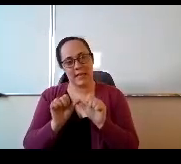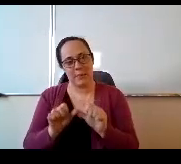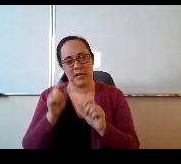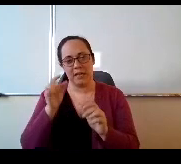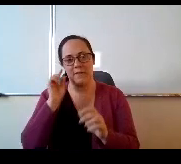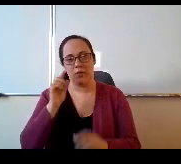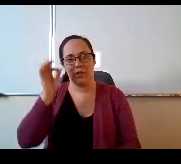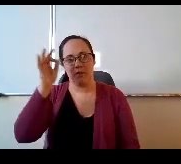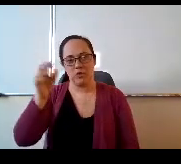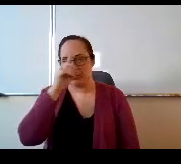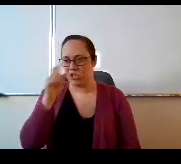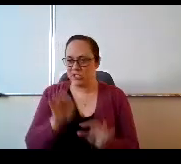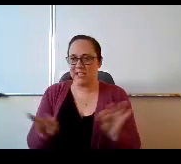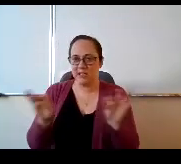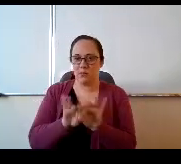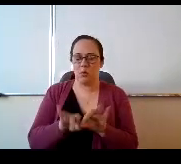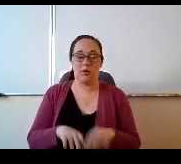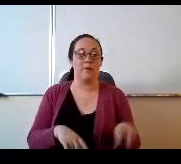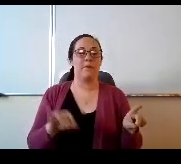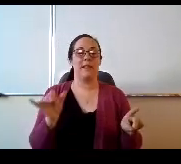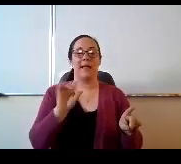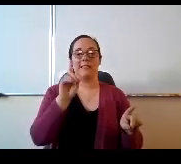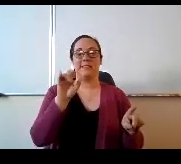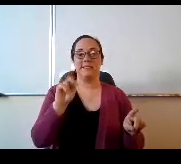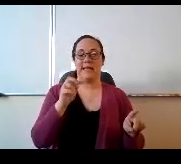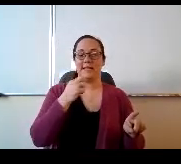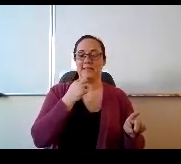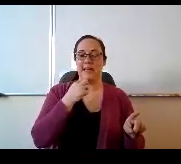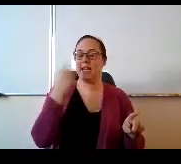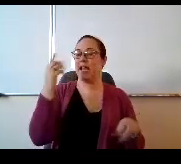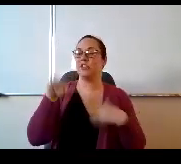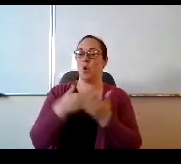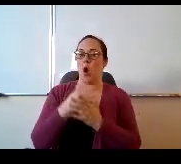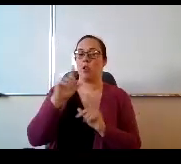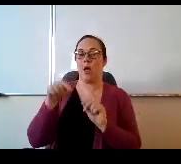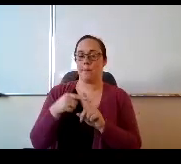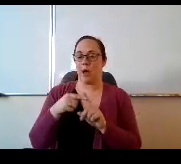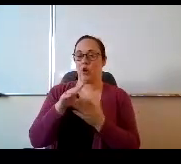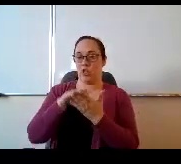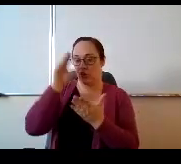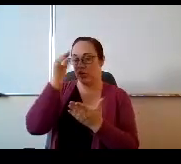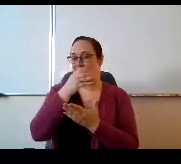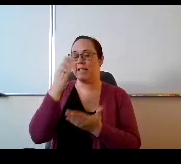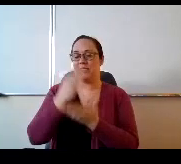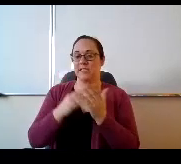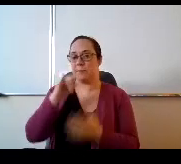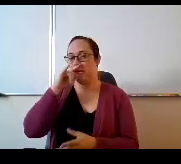Yeah, because it's important. Well, like Dan said, it's all about learning and some kids need more time to learn.